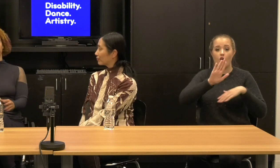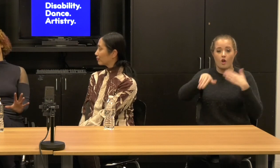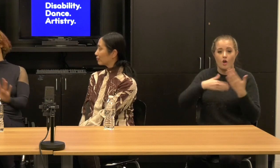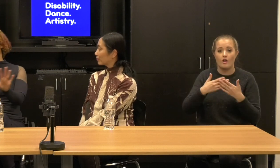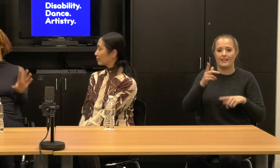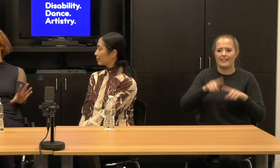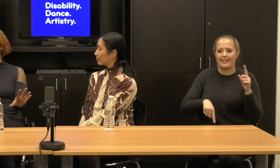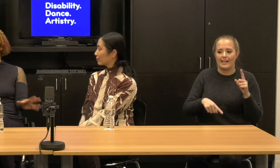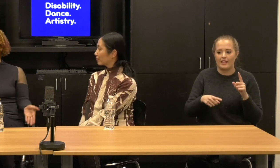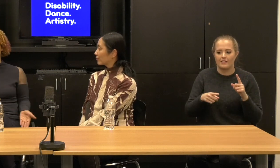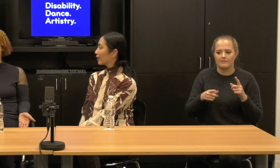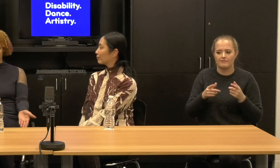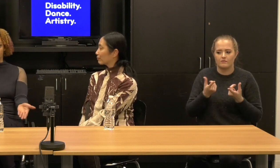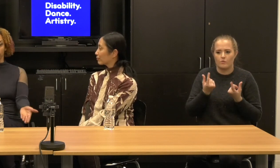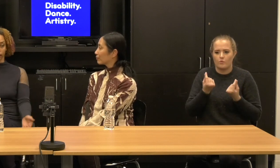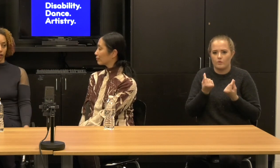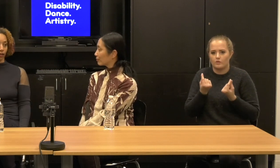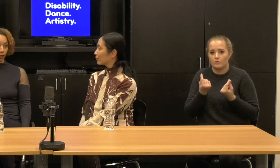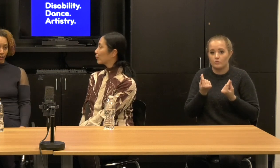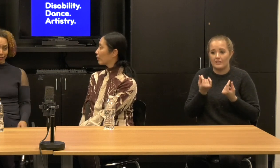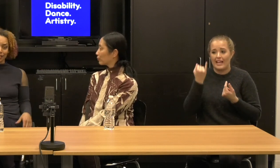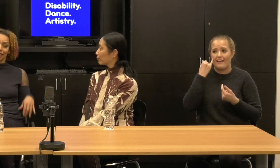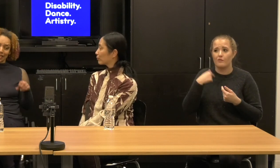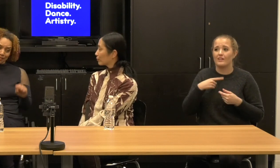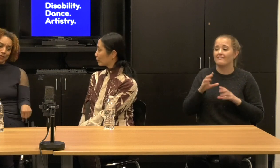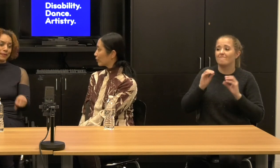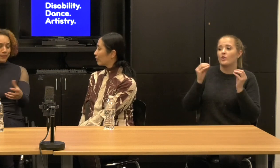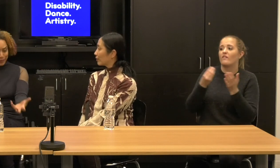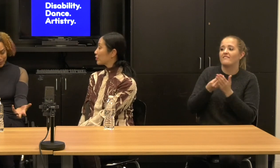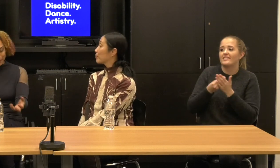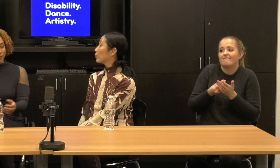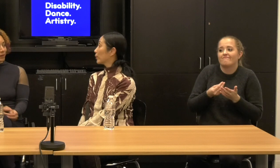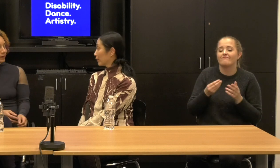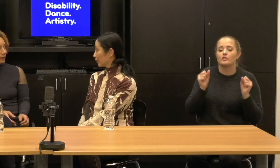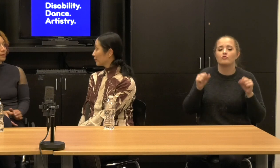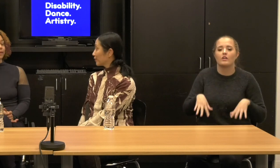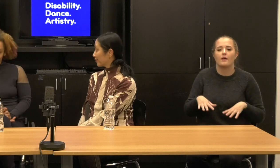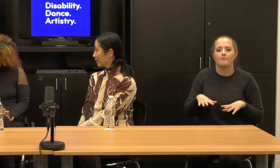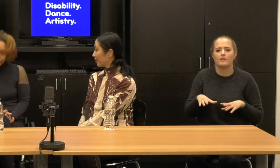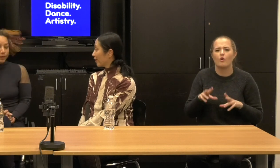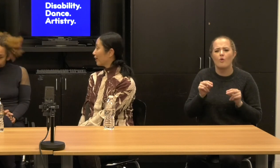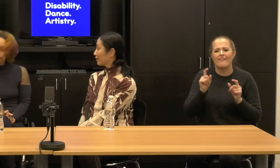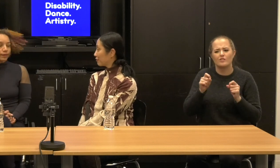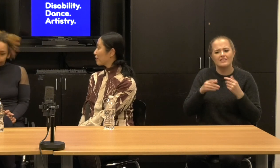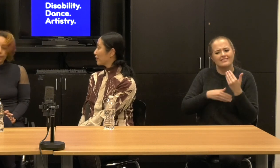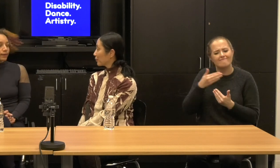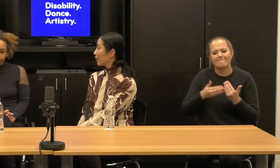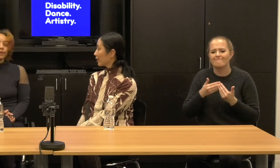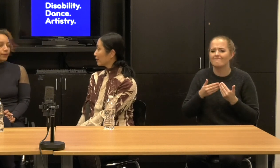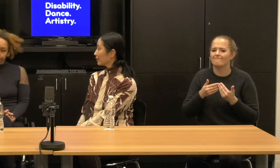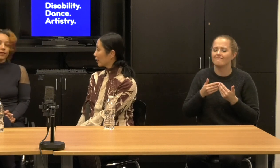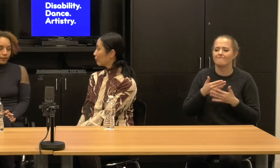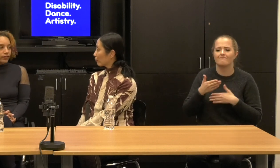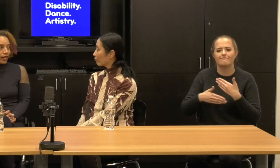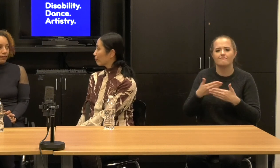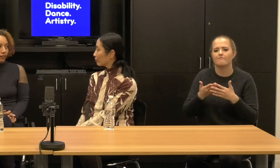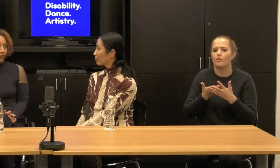Well there's no funding so we can't do anything right? Janet: That has to be a, we'll find a way. Yup.